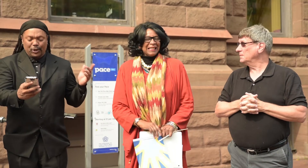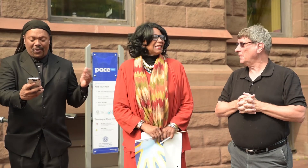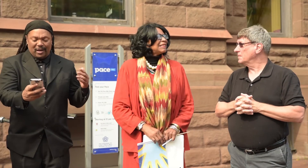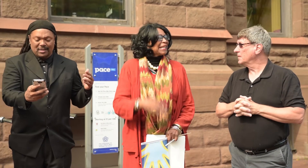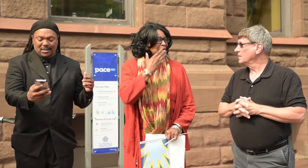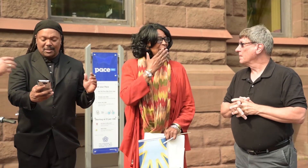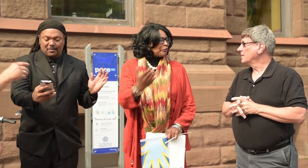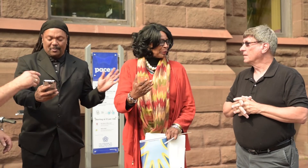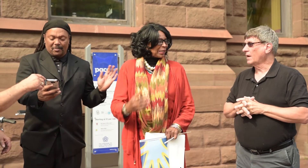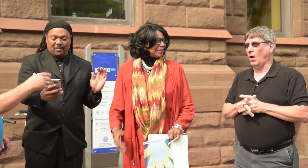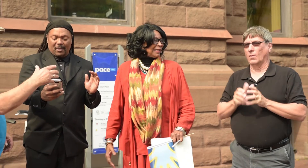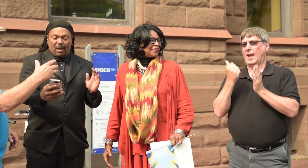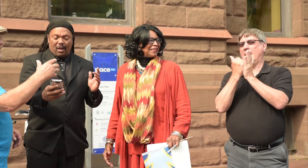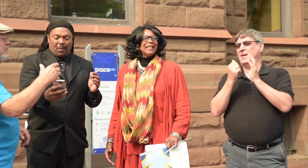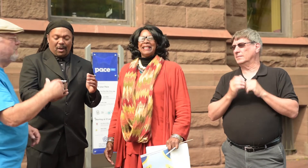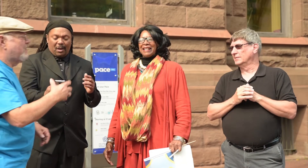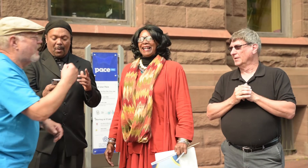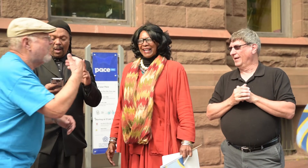Say "amen" for me. oh, Amen!